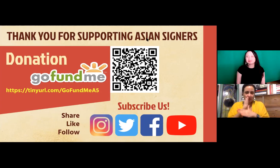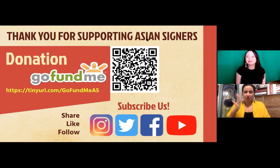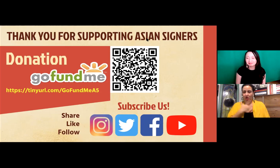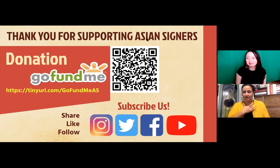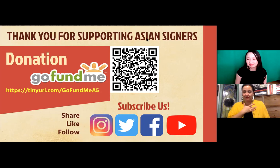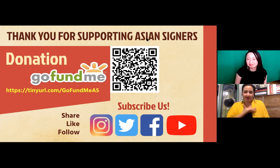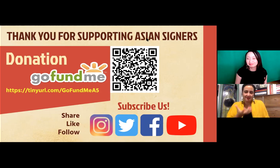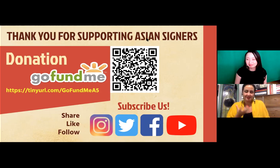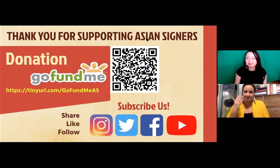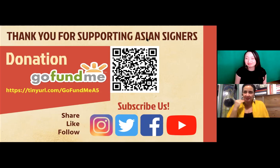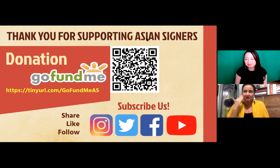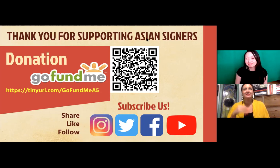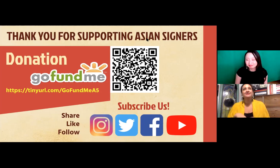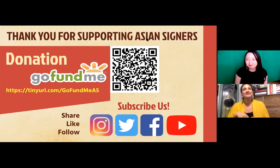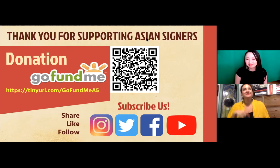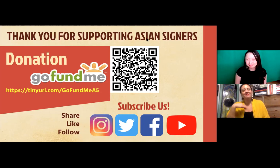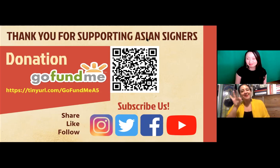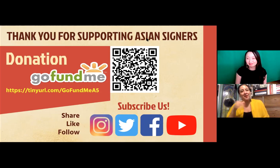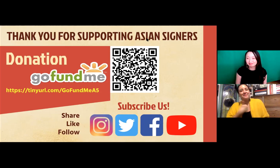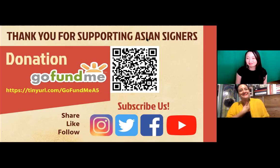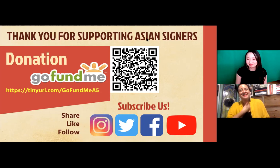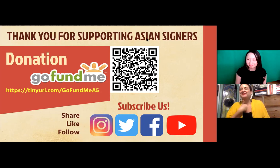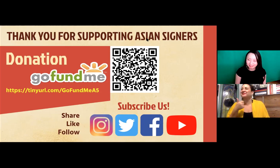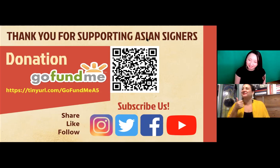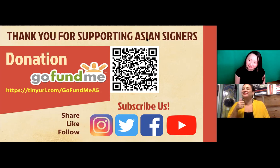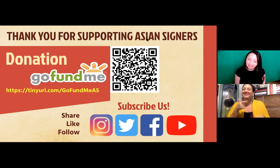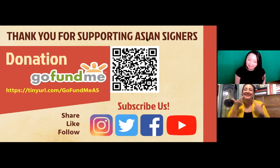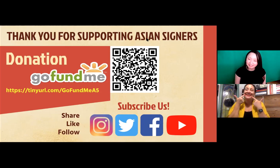And again, I'd like to thank everyone who was able to share their heart and their experience